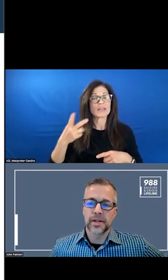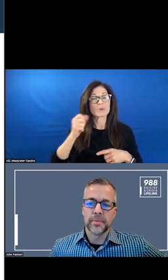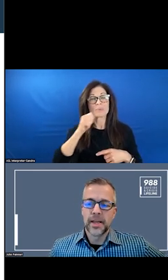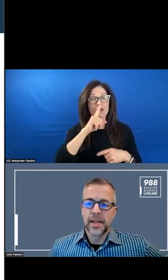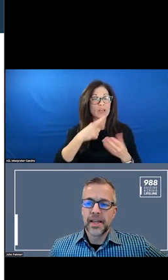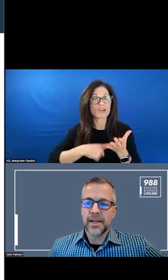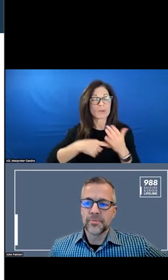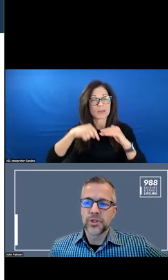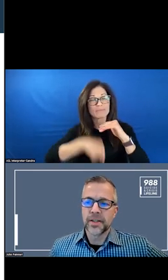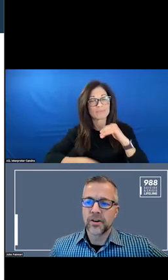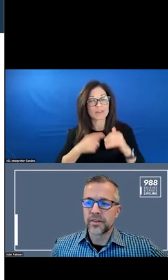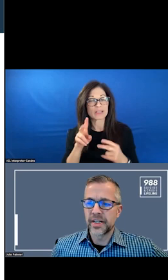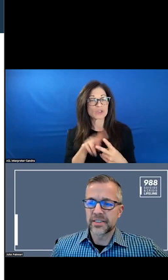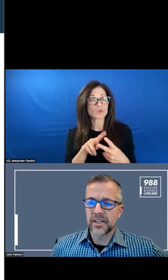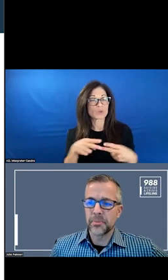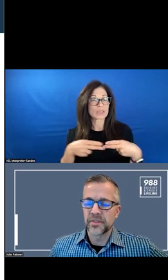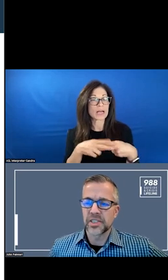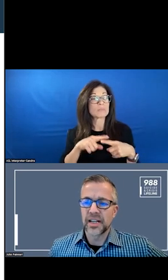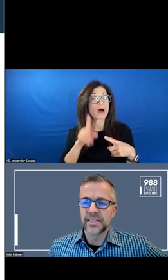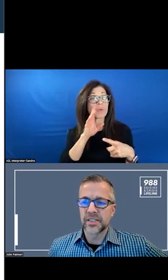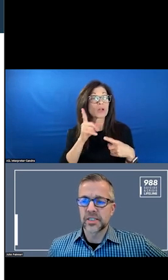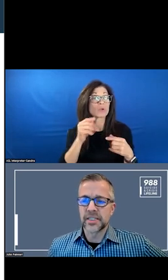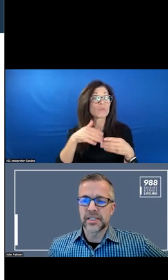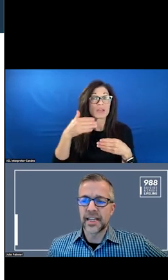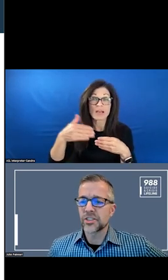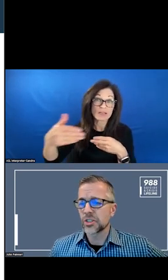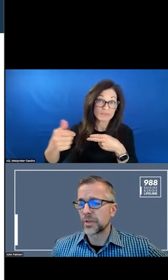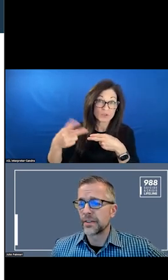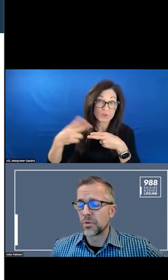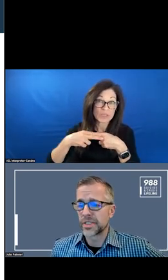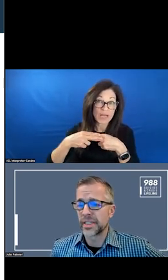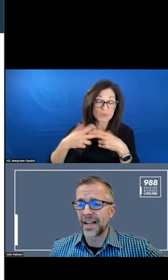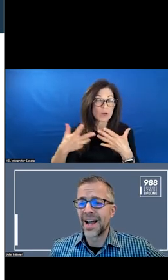WHAT I AM DOING OVER THE NEXT COUPLE OF SLIDES IS REINFORCING THE